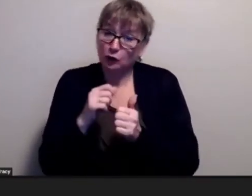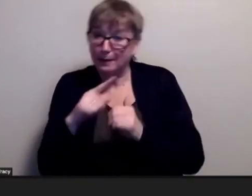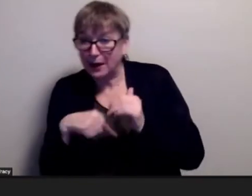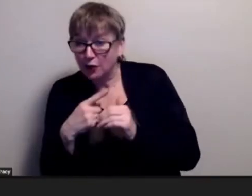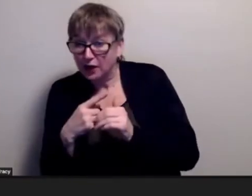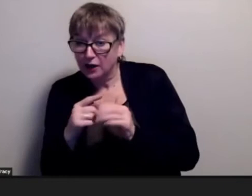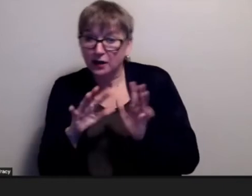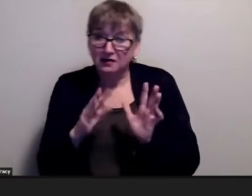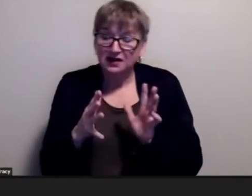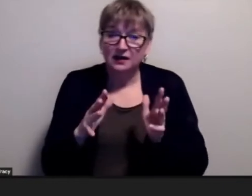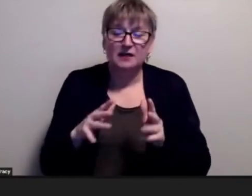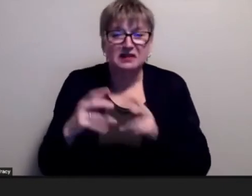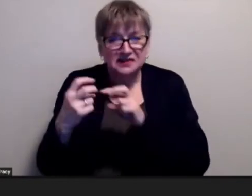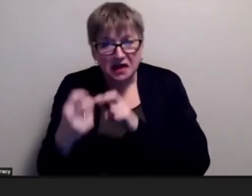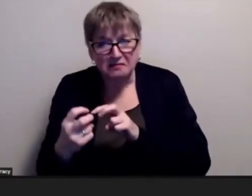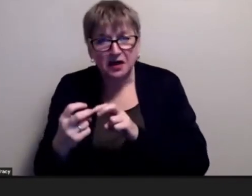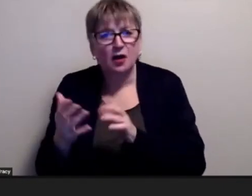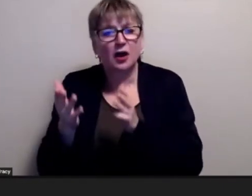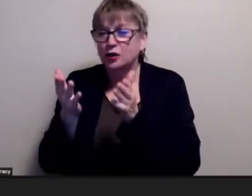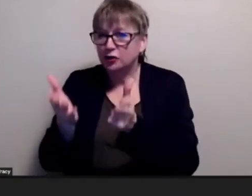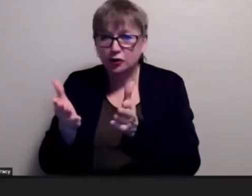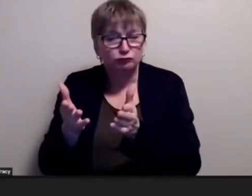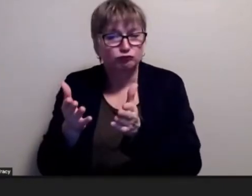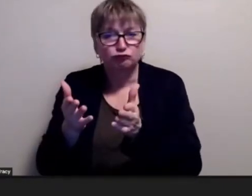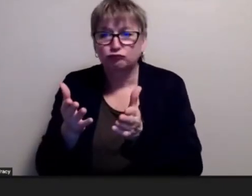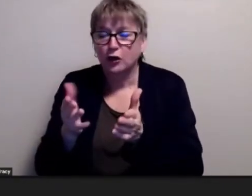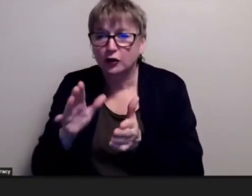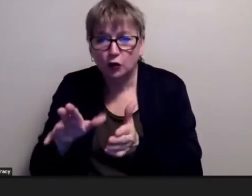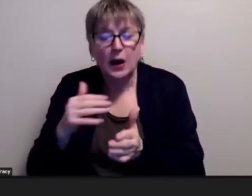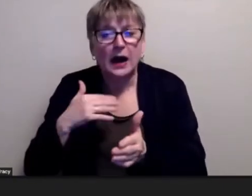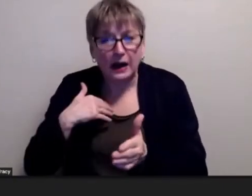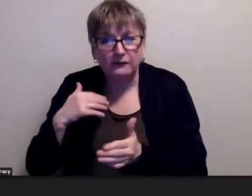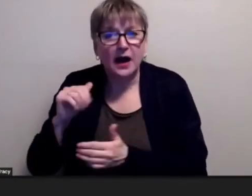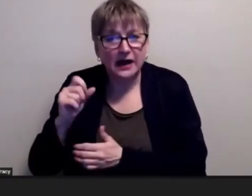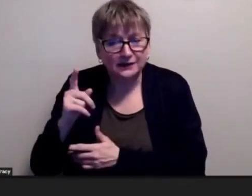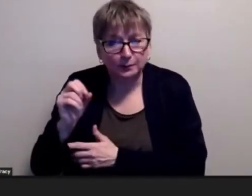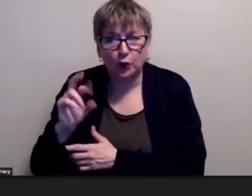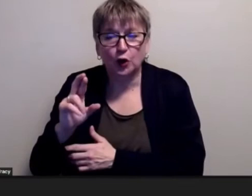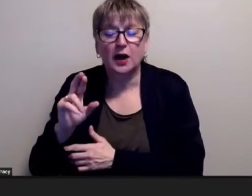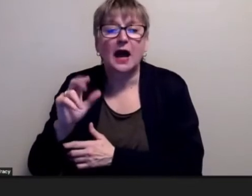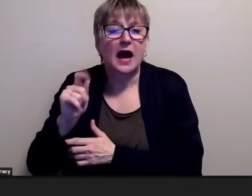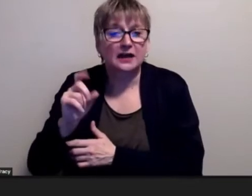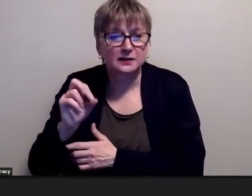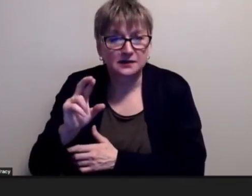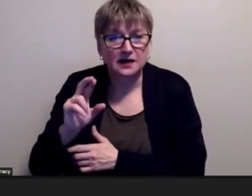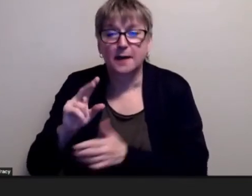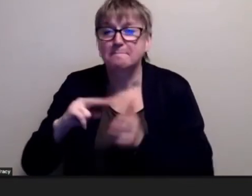sat down with you and done you know major you have asked bigger and after good means there's